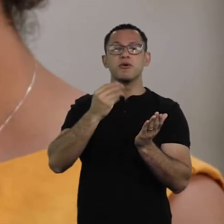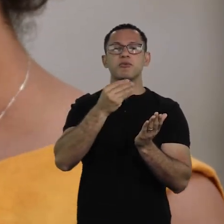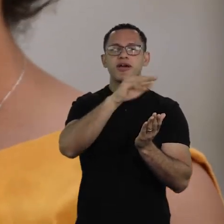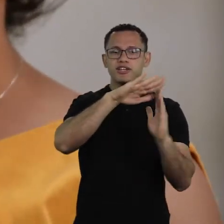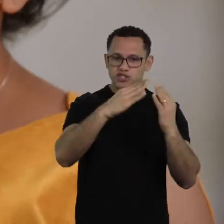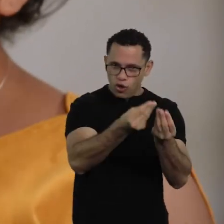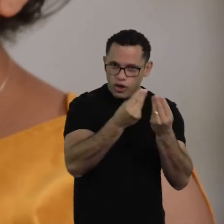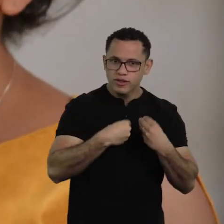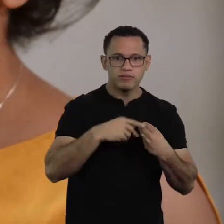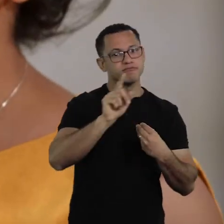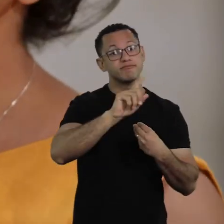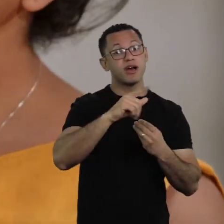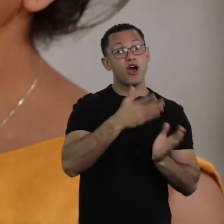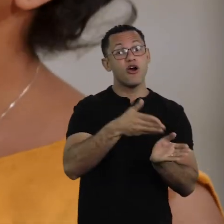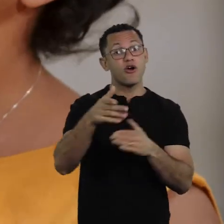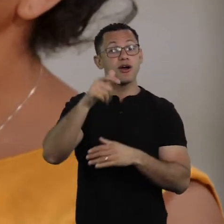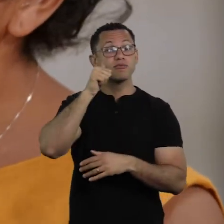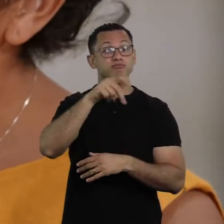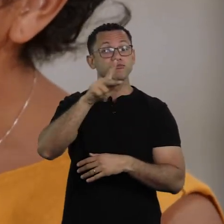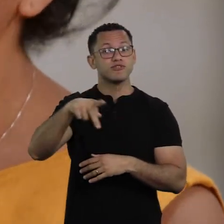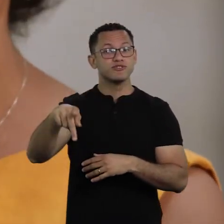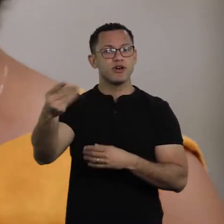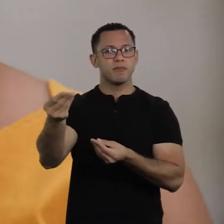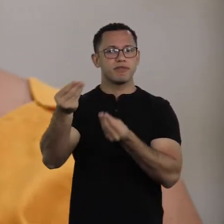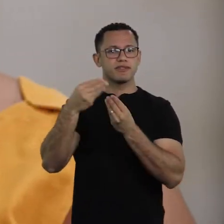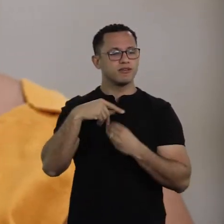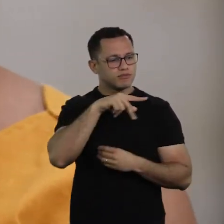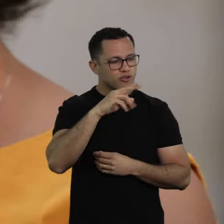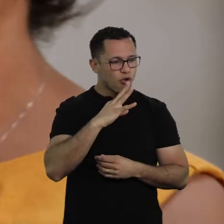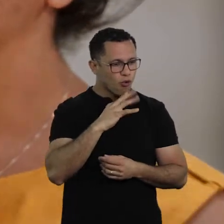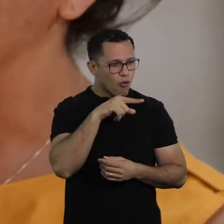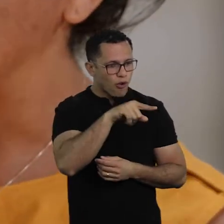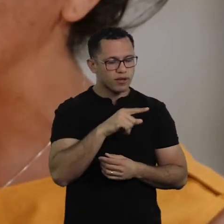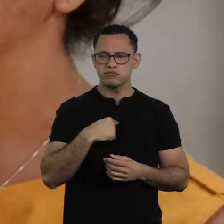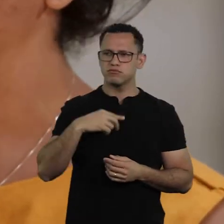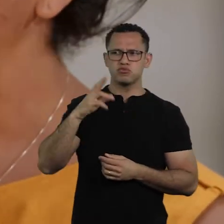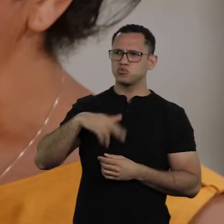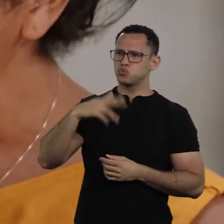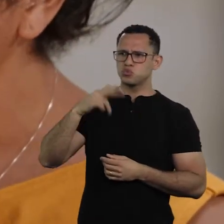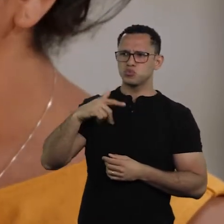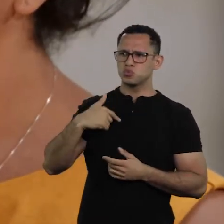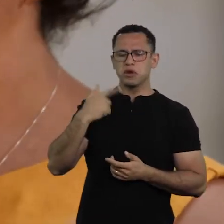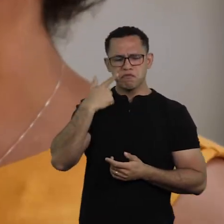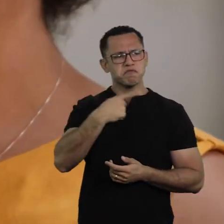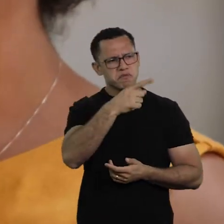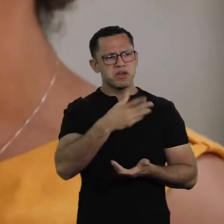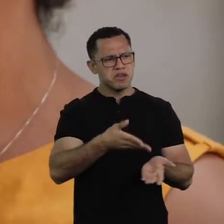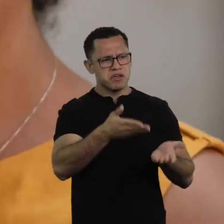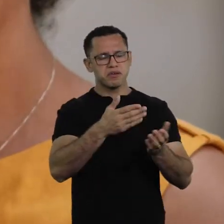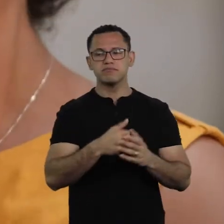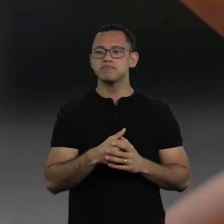she called me and said: Bianca, have you read Carolina Maria de Jesus, "The Trash Room"? You should take a look. I went to the library,